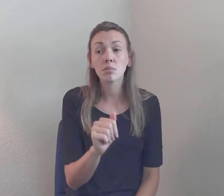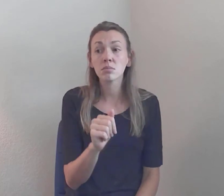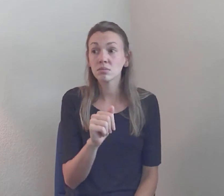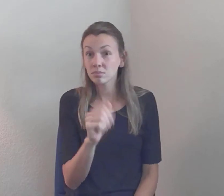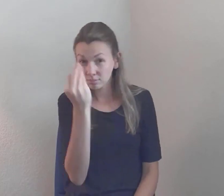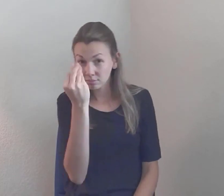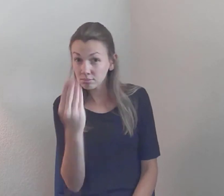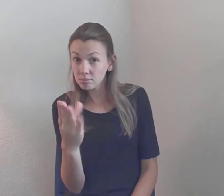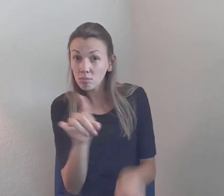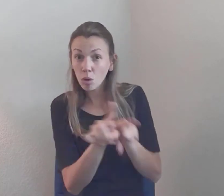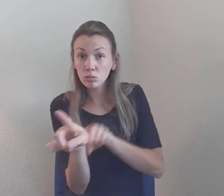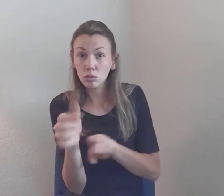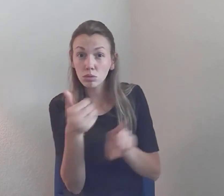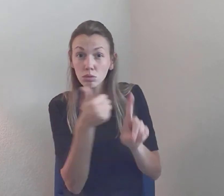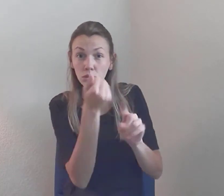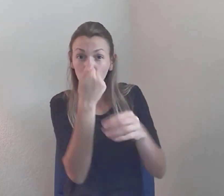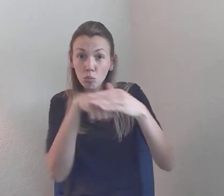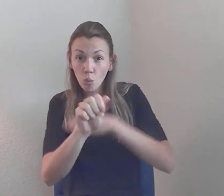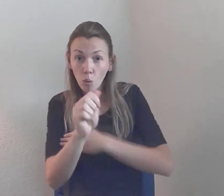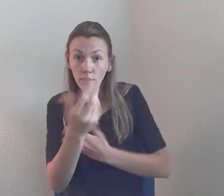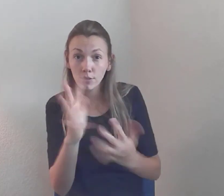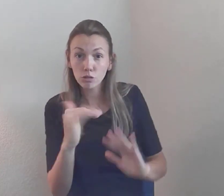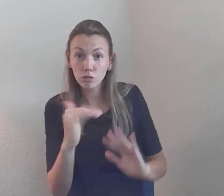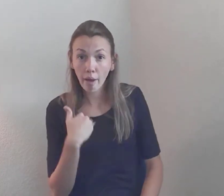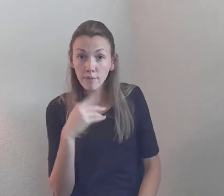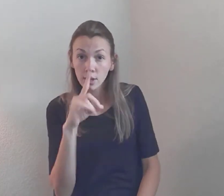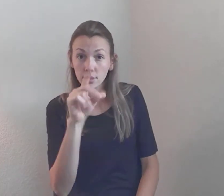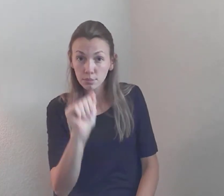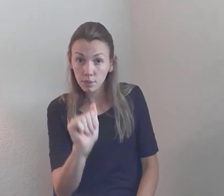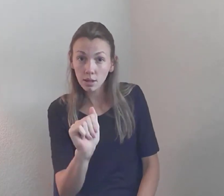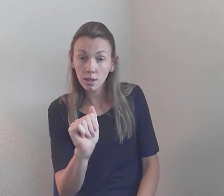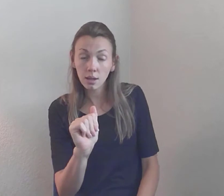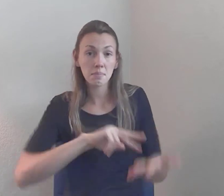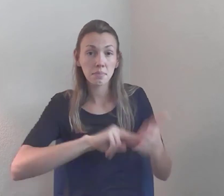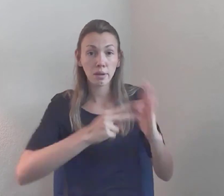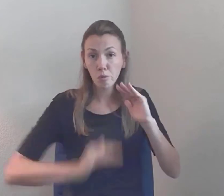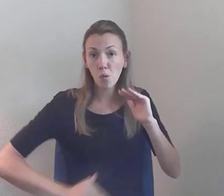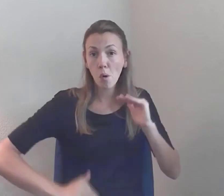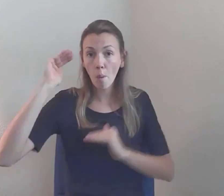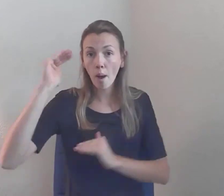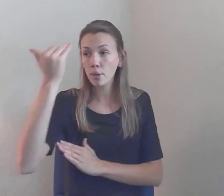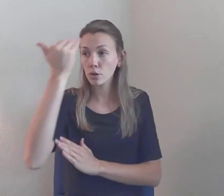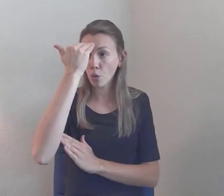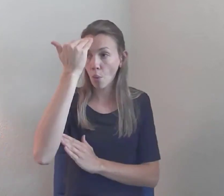you know, had the experience of growing up with a disability... Uhmm... Being excluded from school